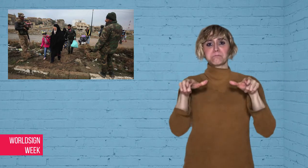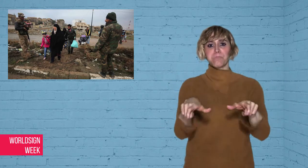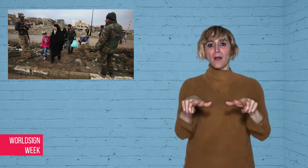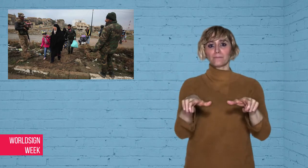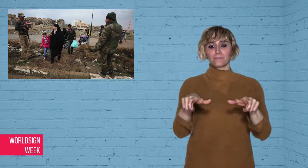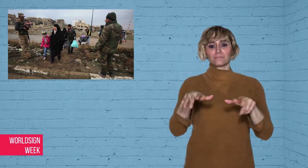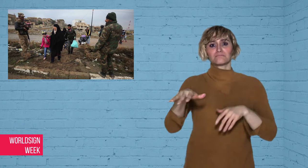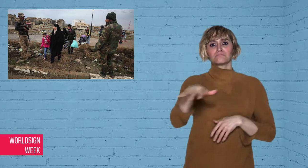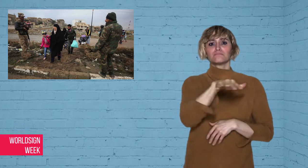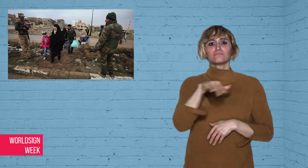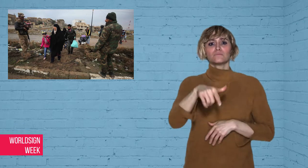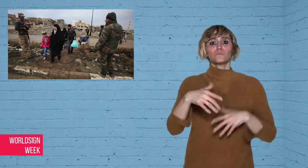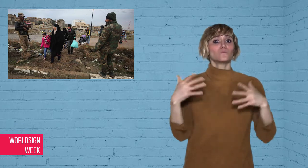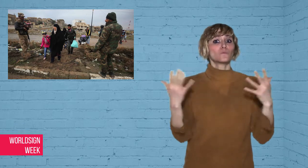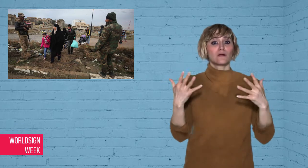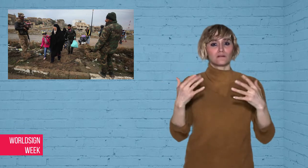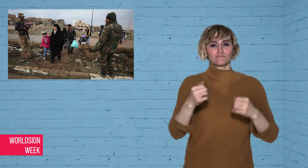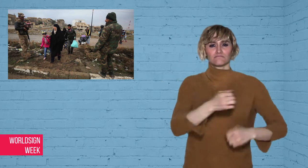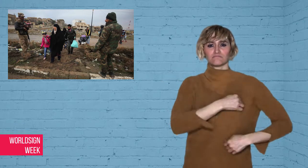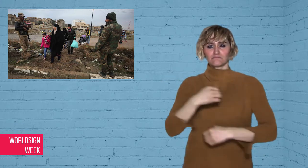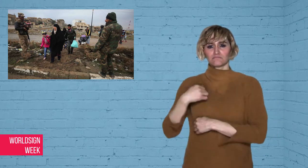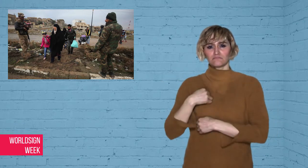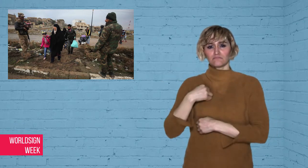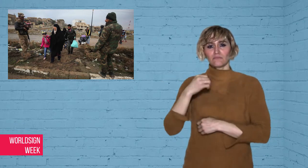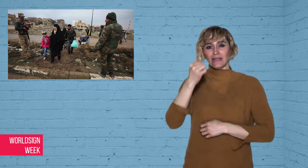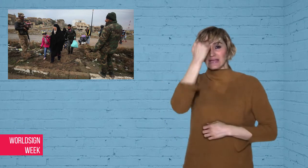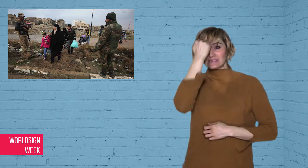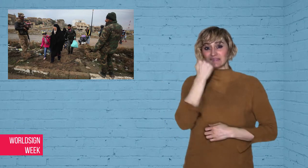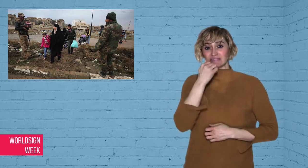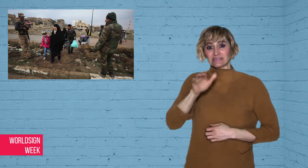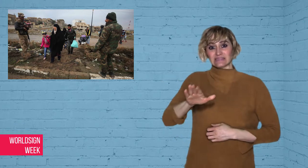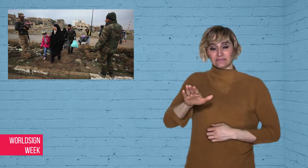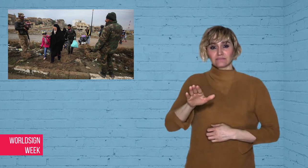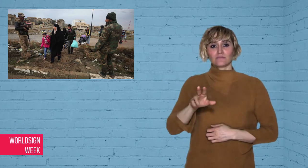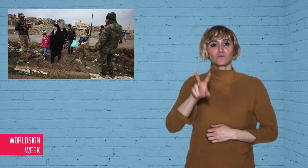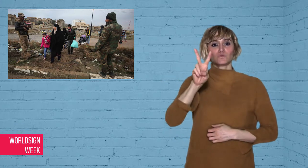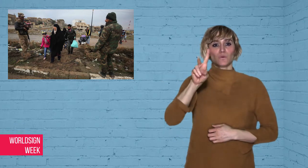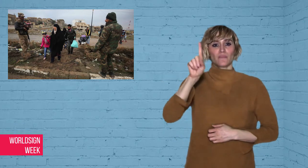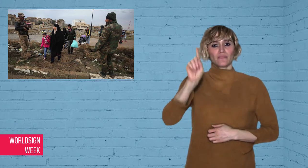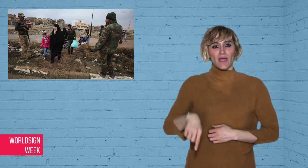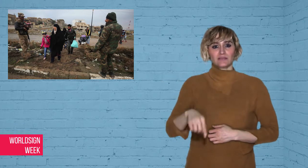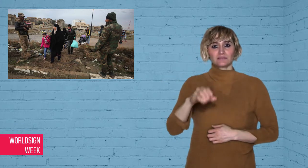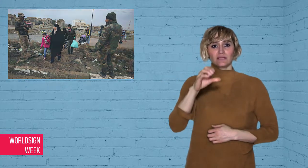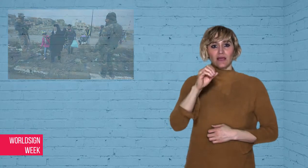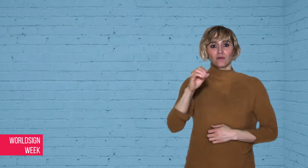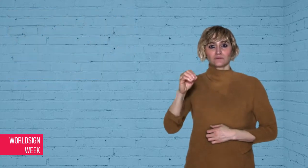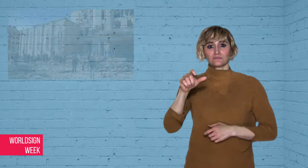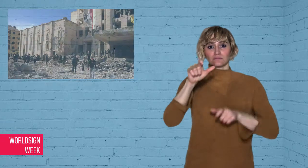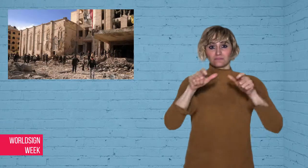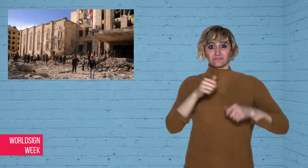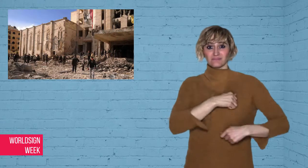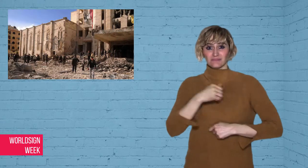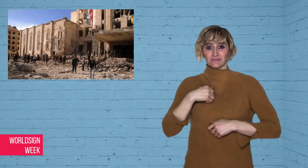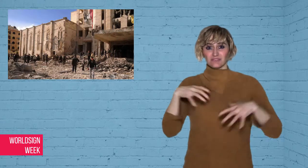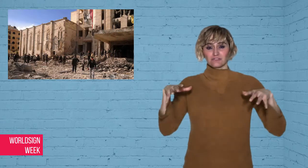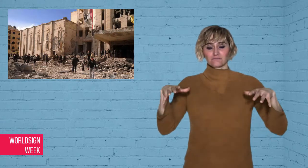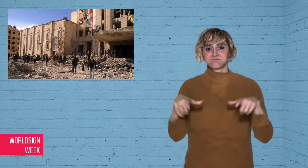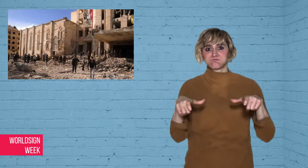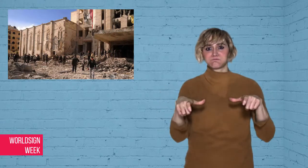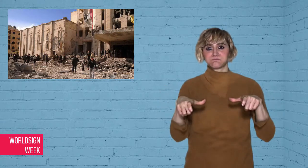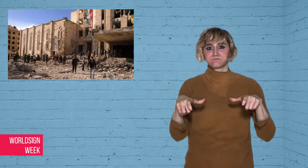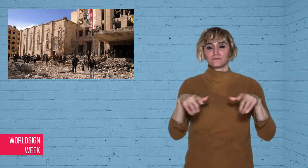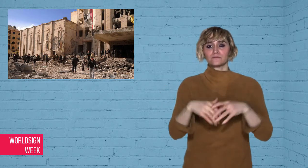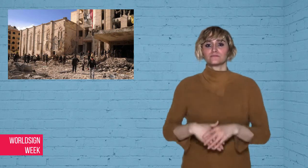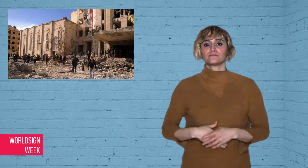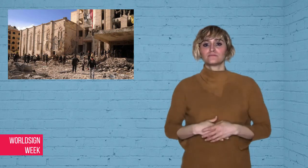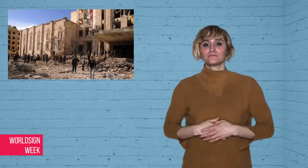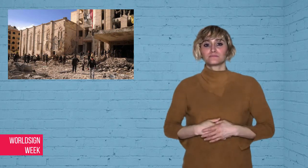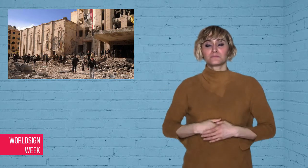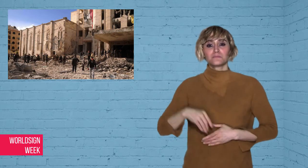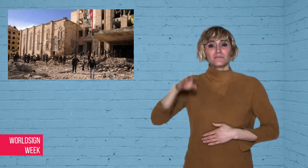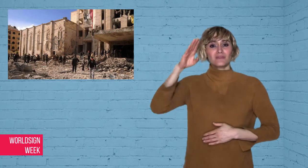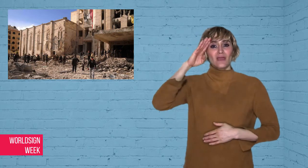the Iraqi forces to fight at their full